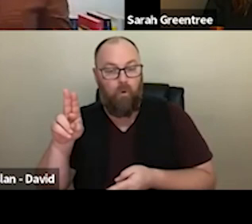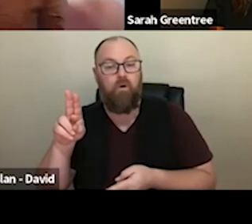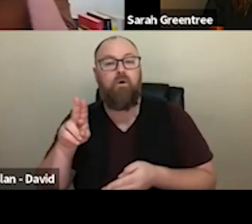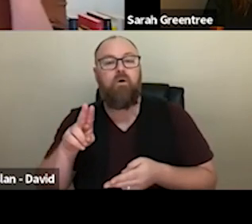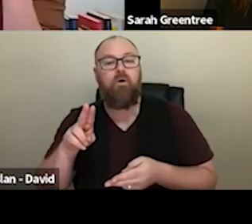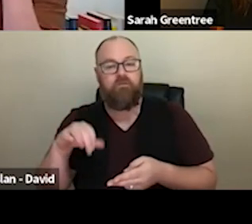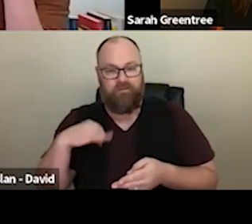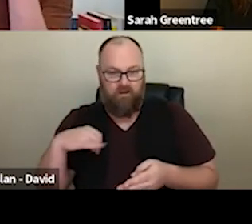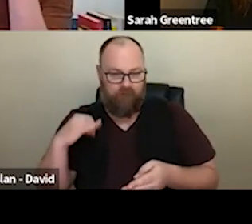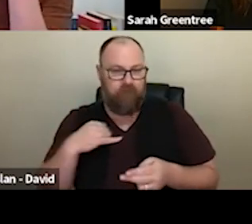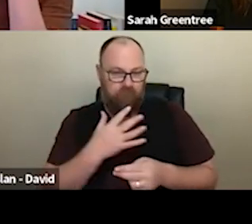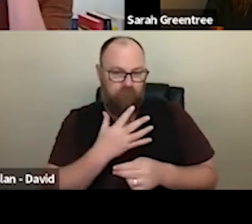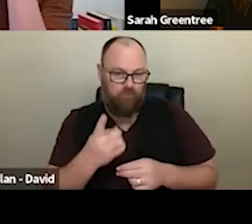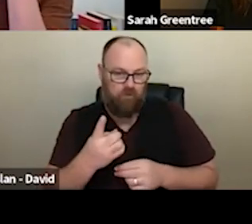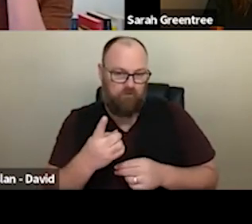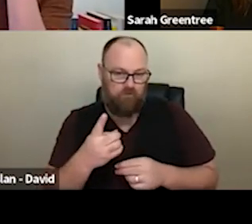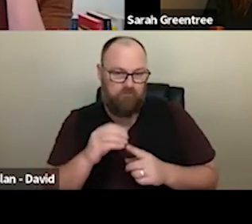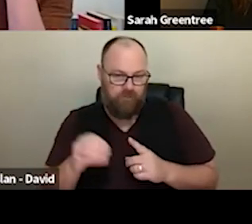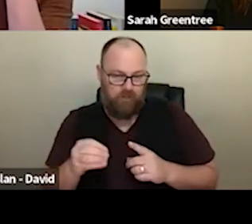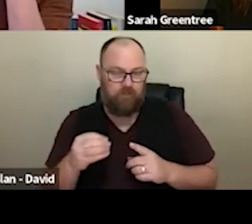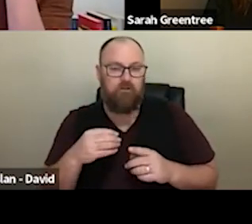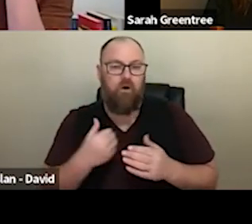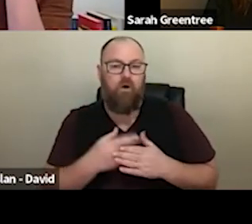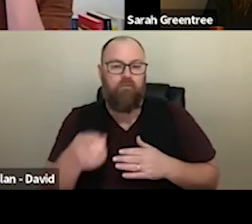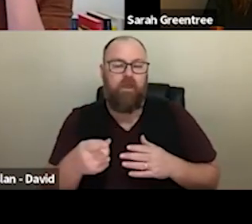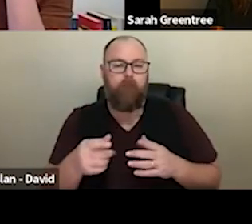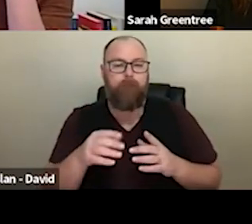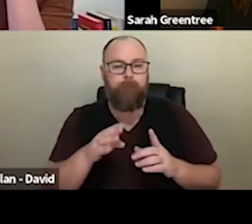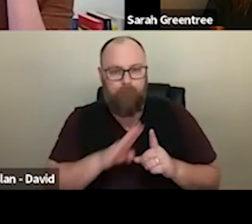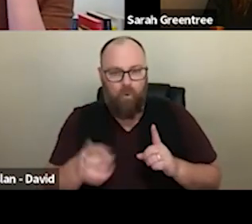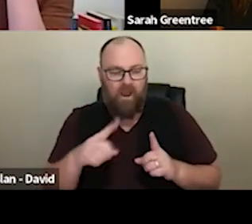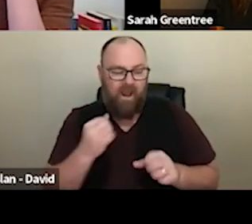on their sort of board or governance structure and or They sort of key , and or